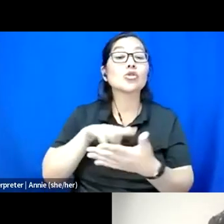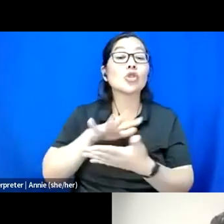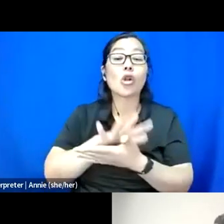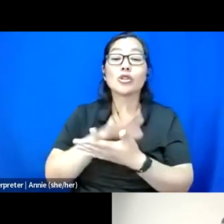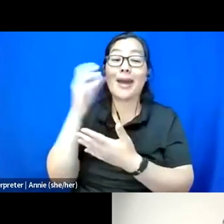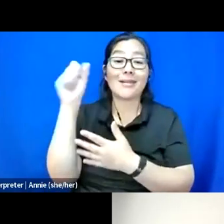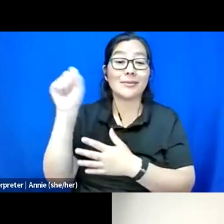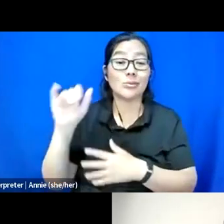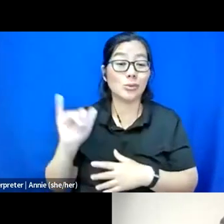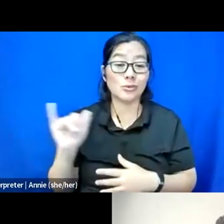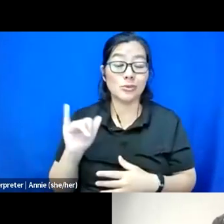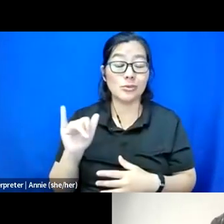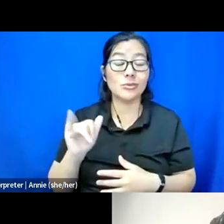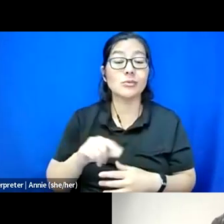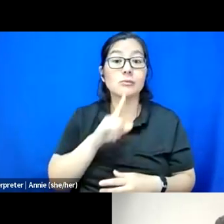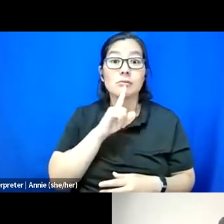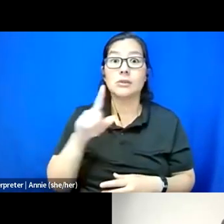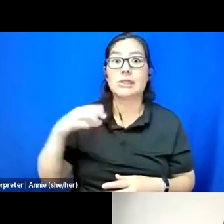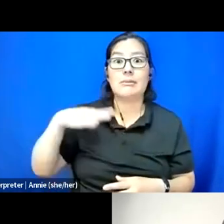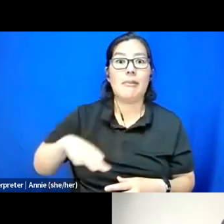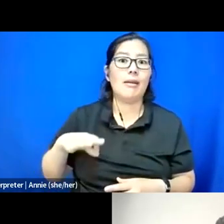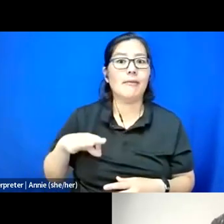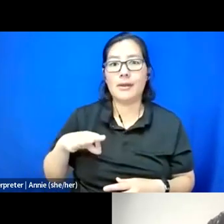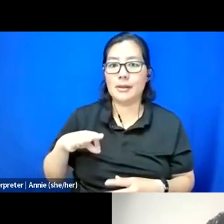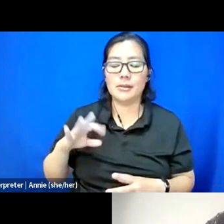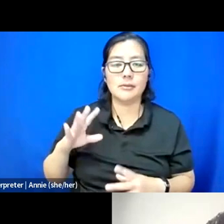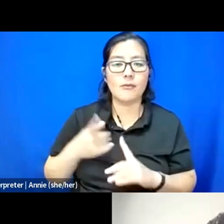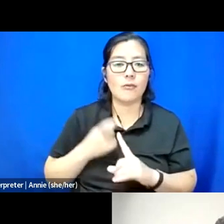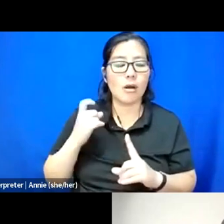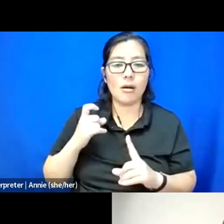as well would really benefit from being more accommodating.